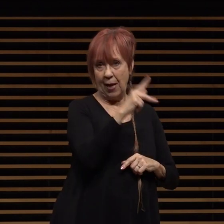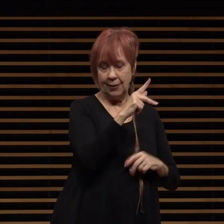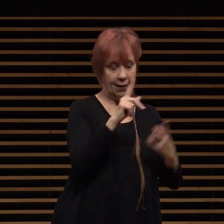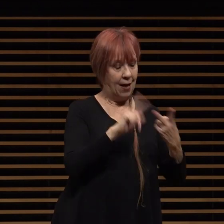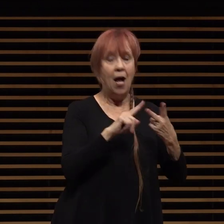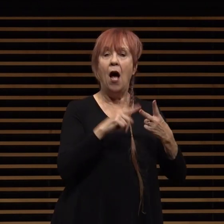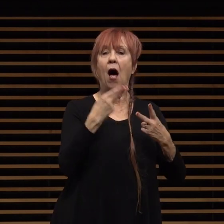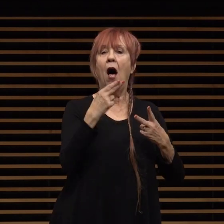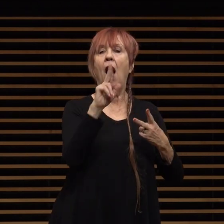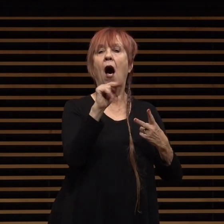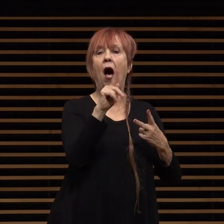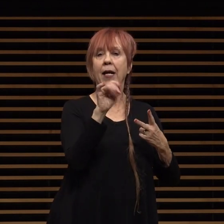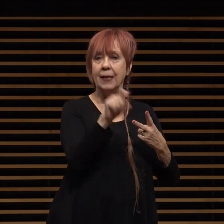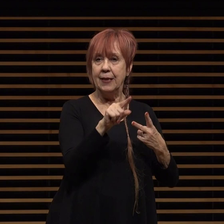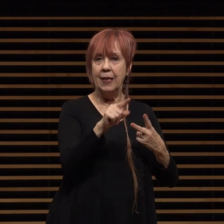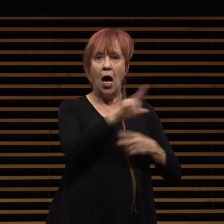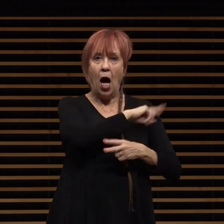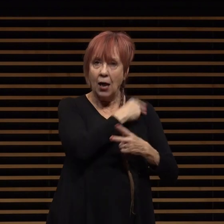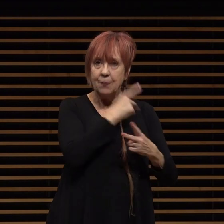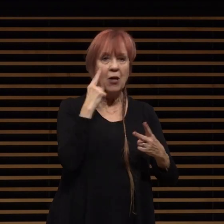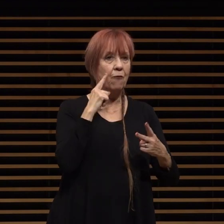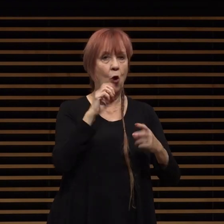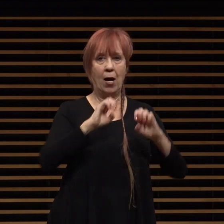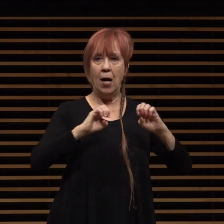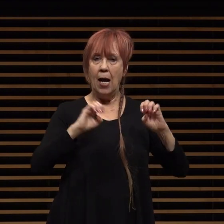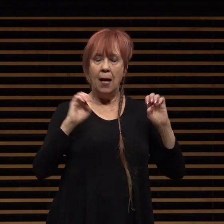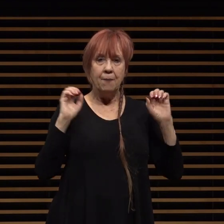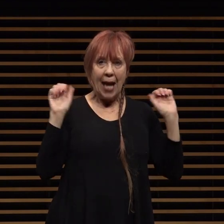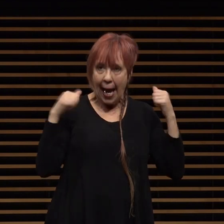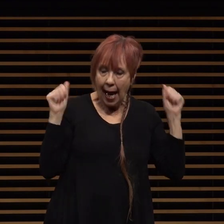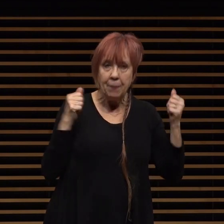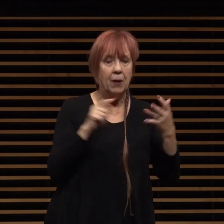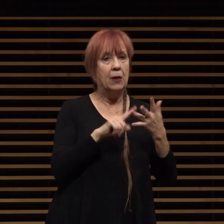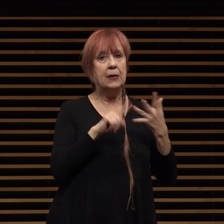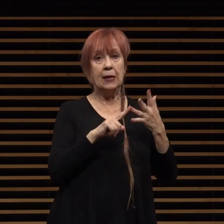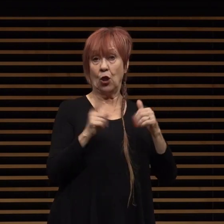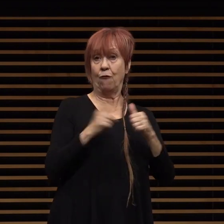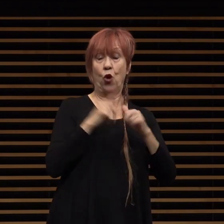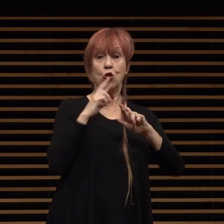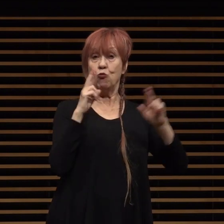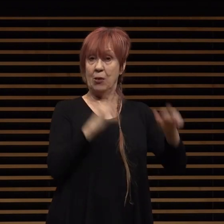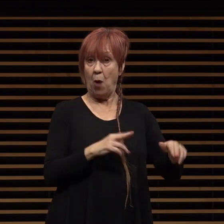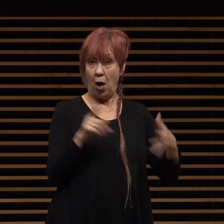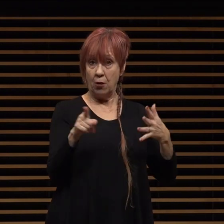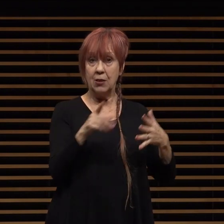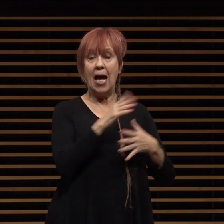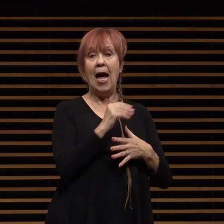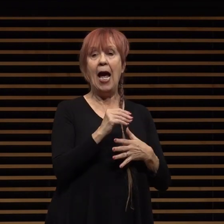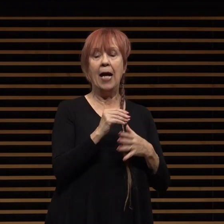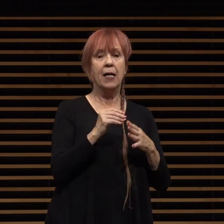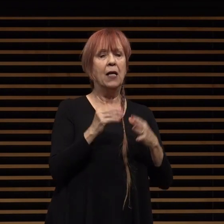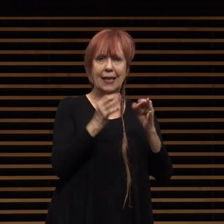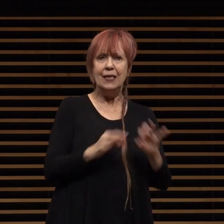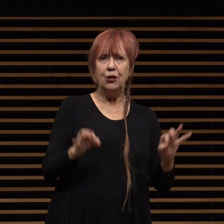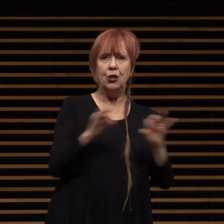hospital for ambulances and first responders not to mention an important